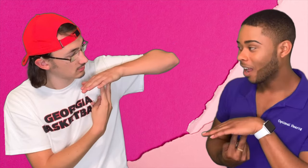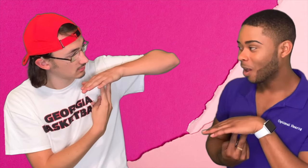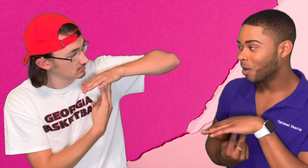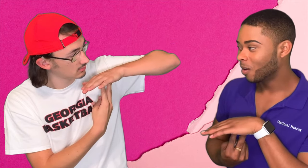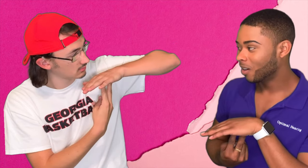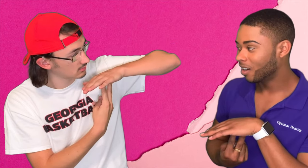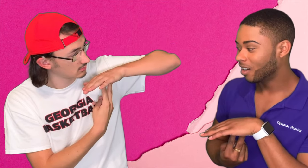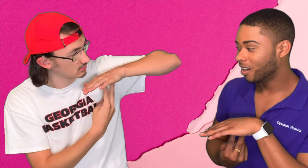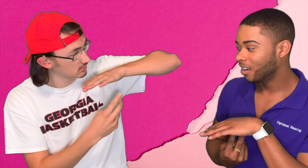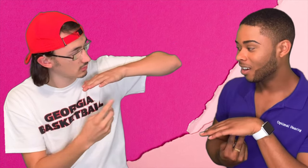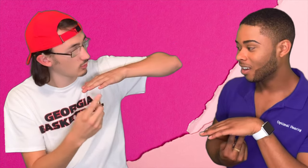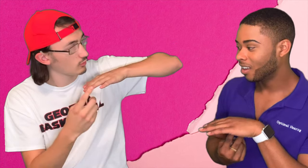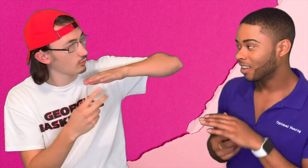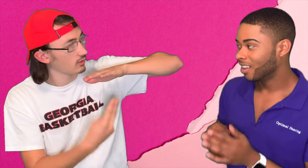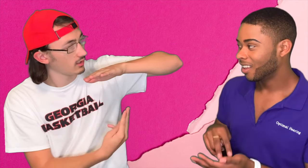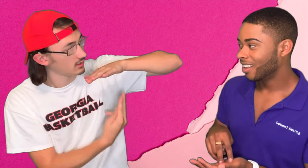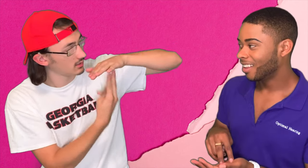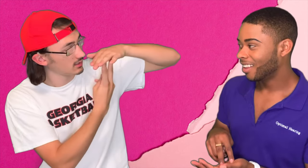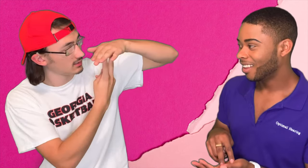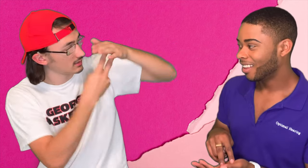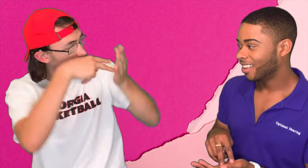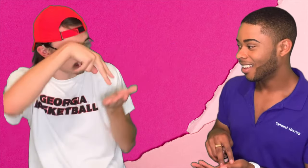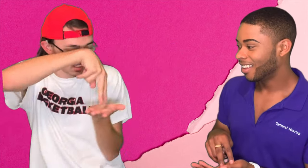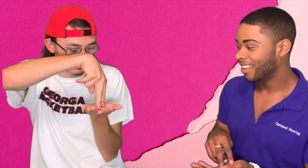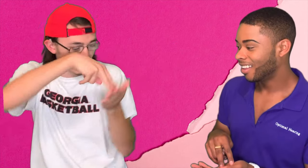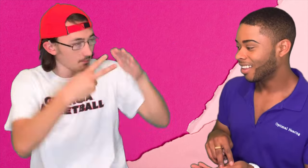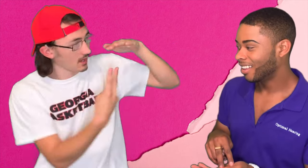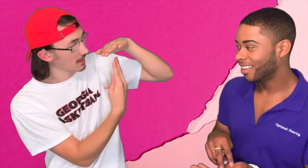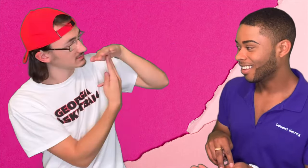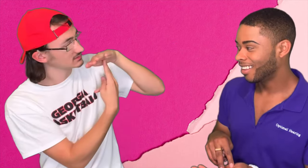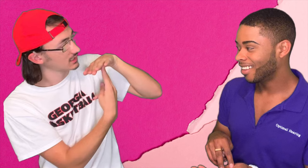Bryce: Upside Down? Luke: yeah, upside-down. stand upside down.